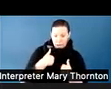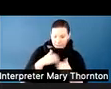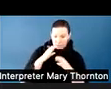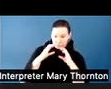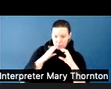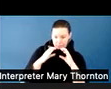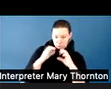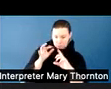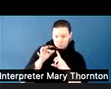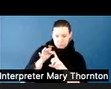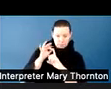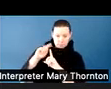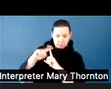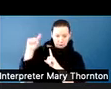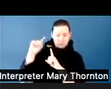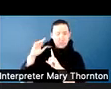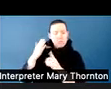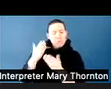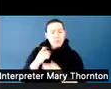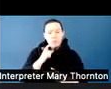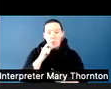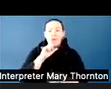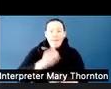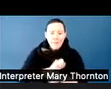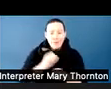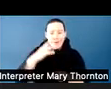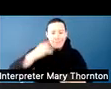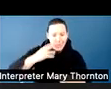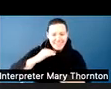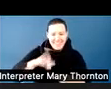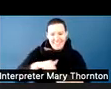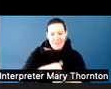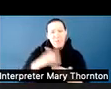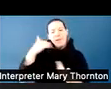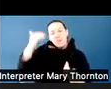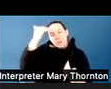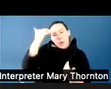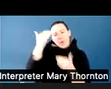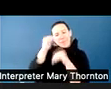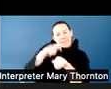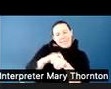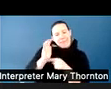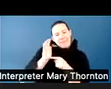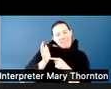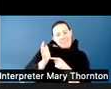because for those of us without a communication difference, we knew it was only five minutes until we could start using the letter R again,